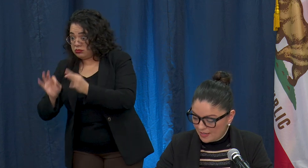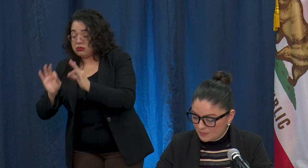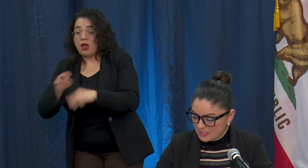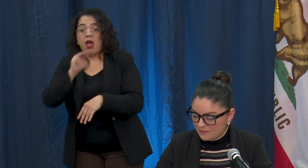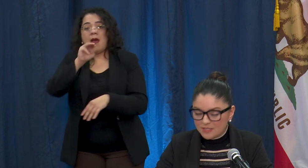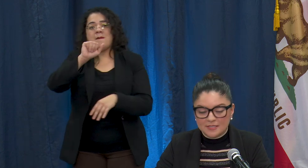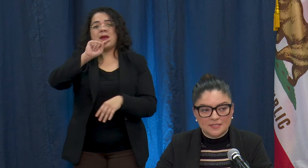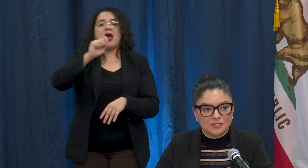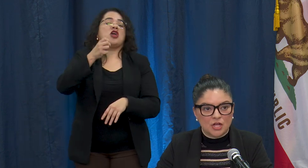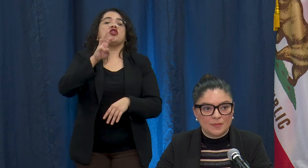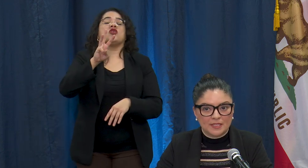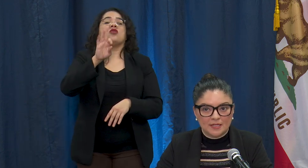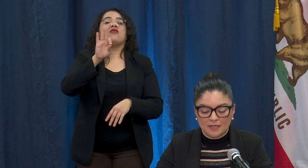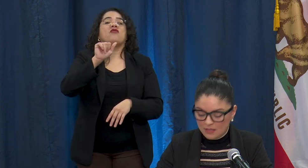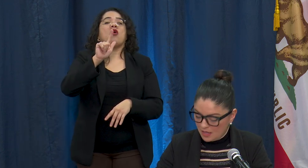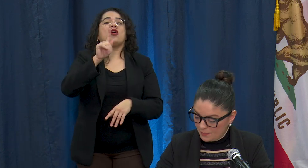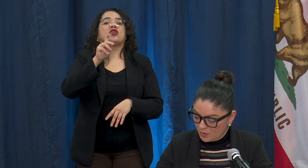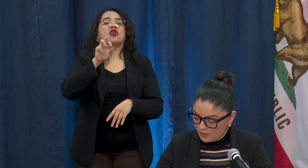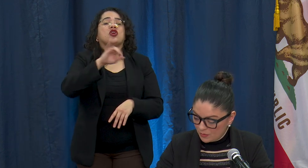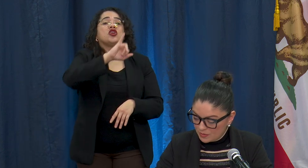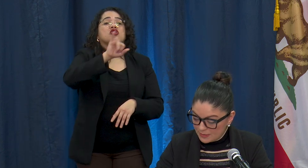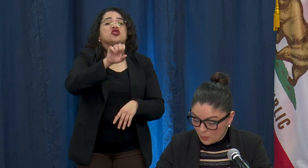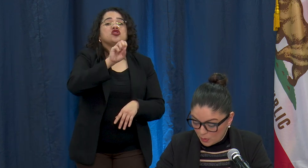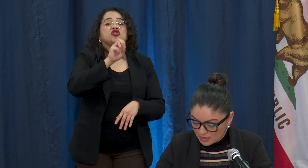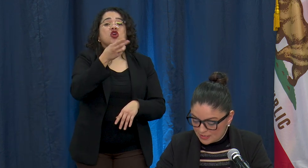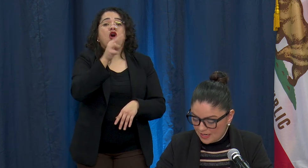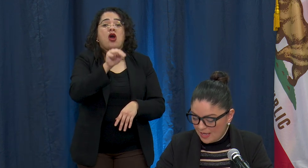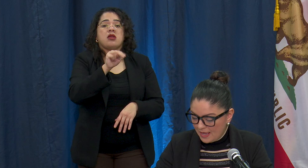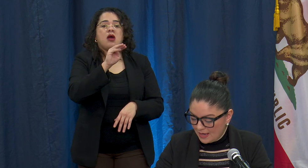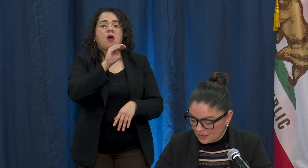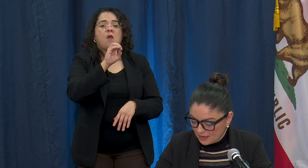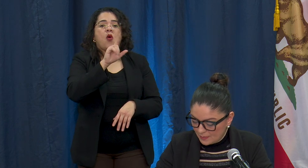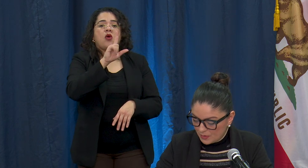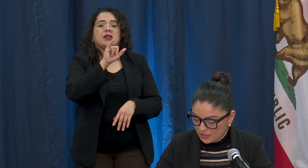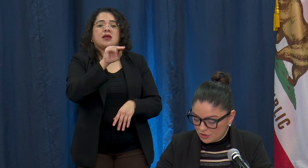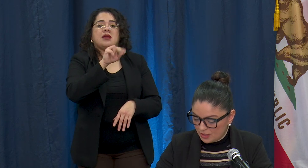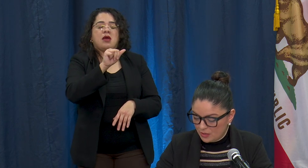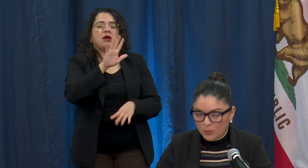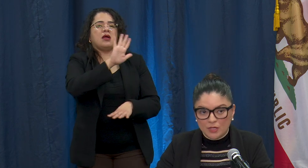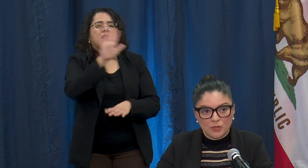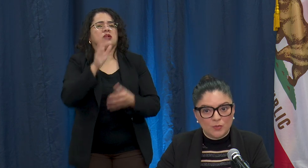Pacific 6 John Molina with their support and collaboration we know that